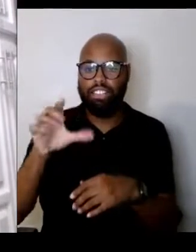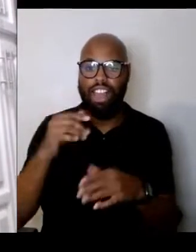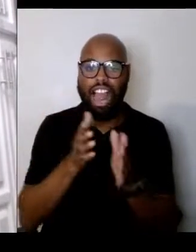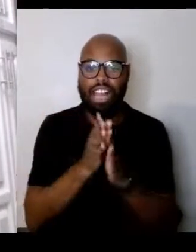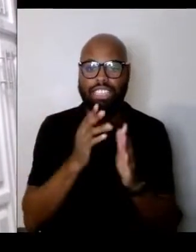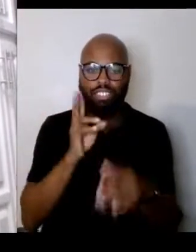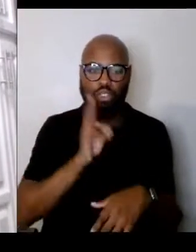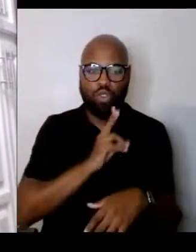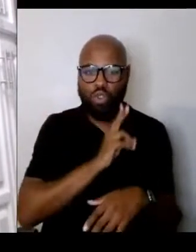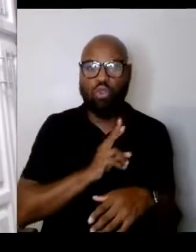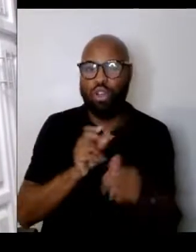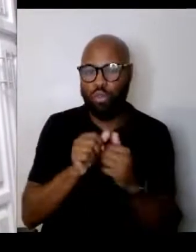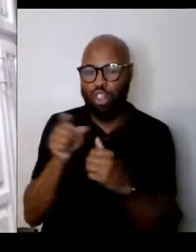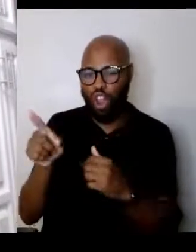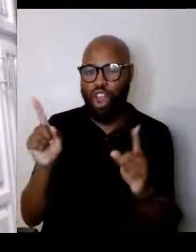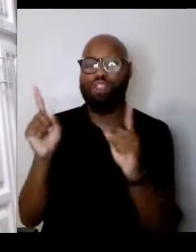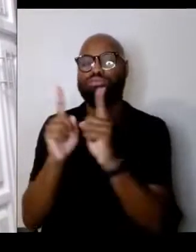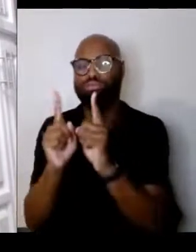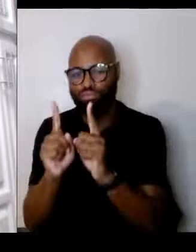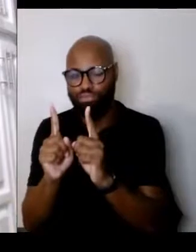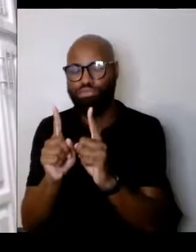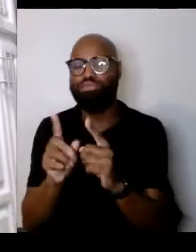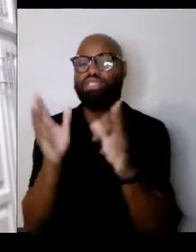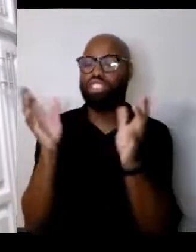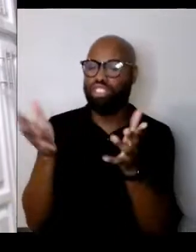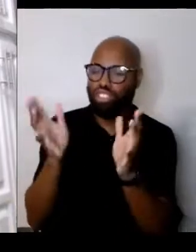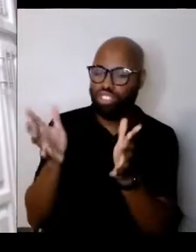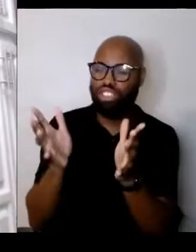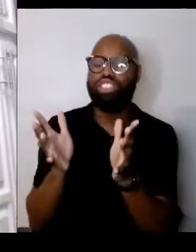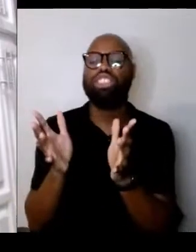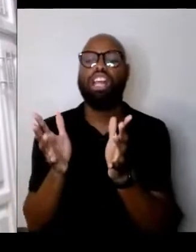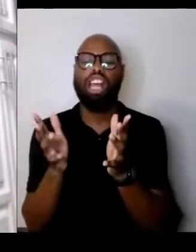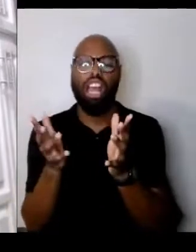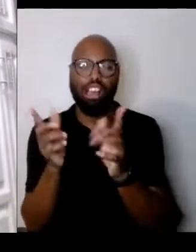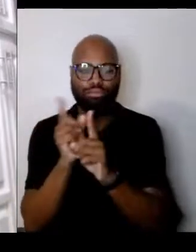So we're going to meet and talk and I'm gonna try and show her what I've got